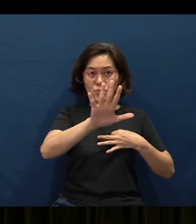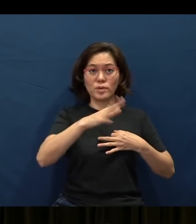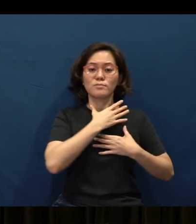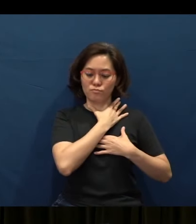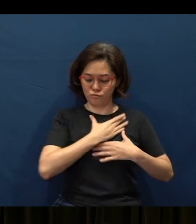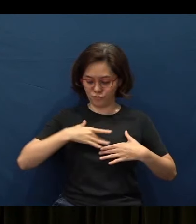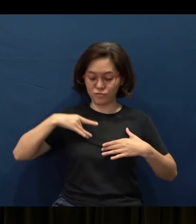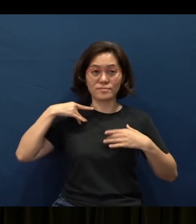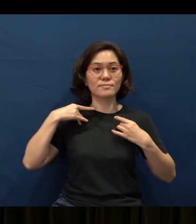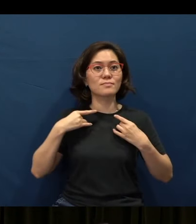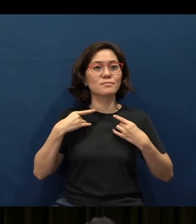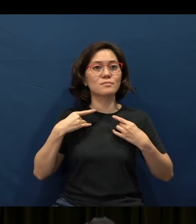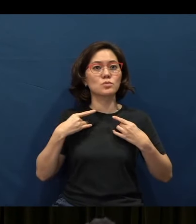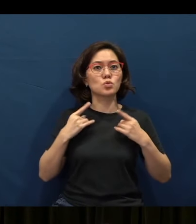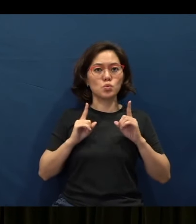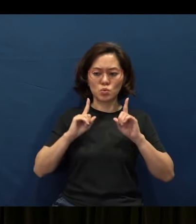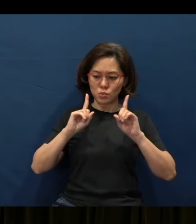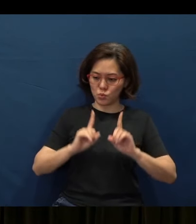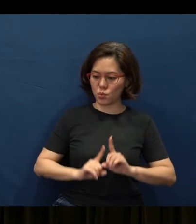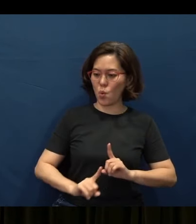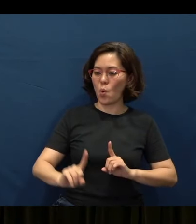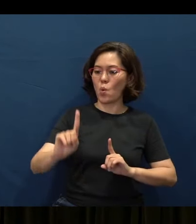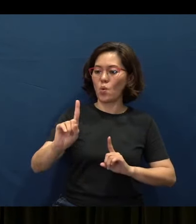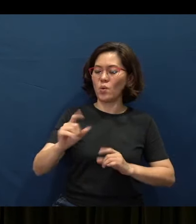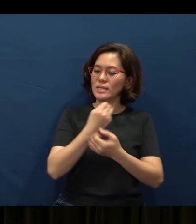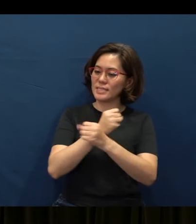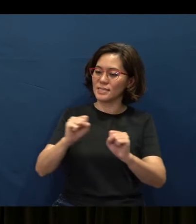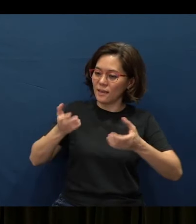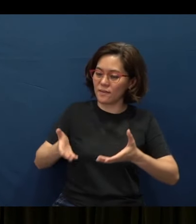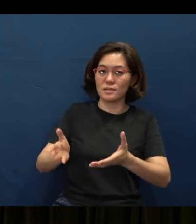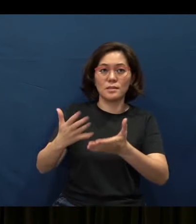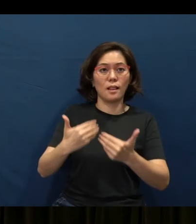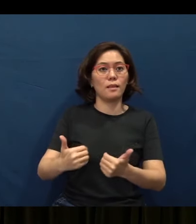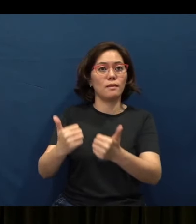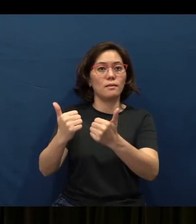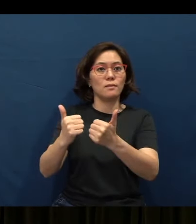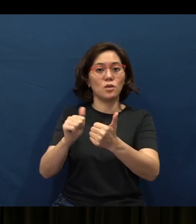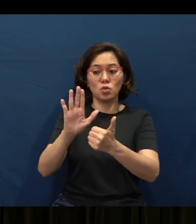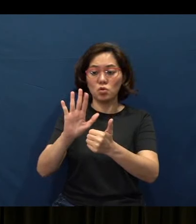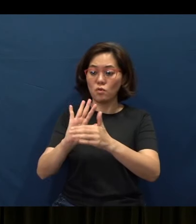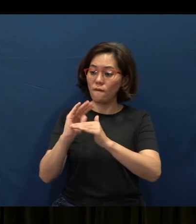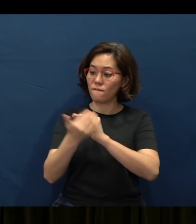Then you will go on your way in safety, and your foot will not stumble.